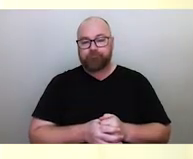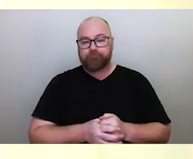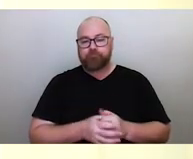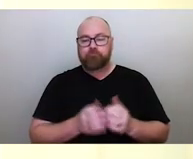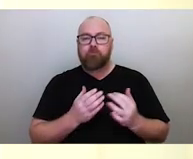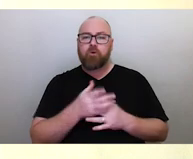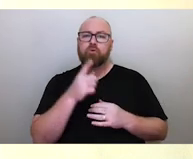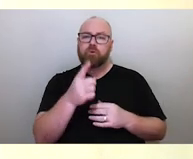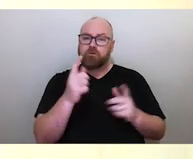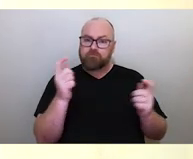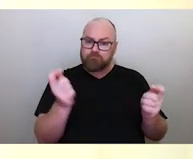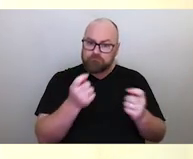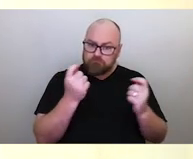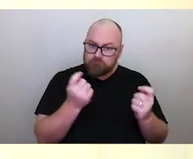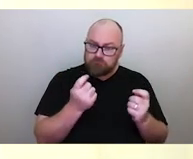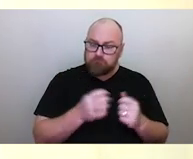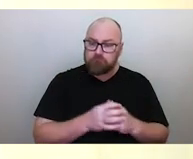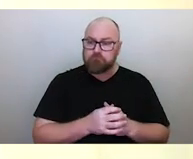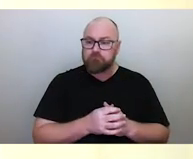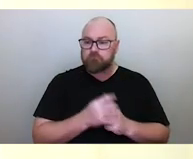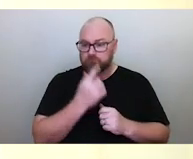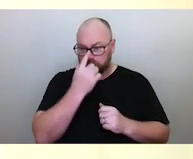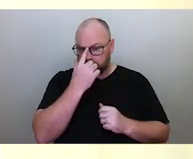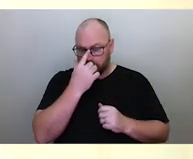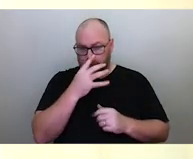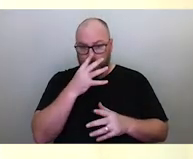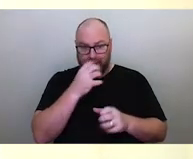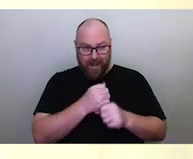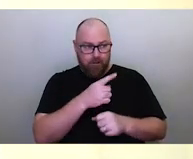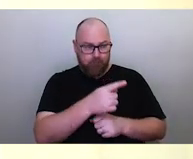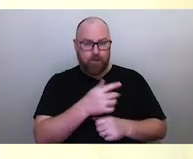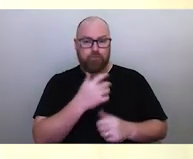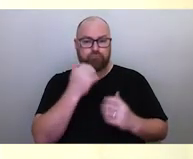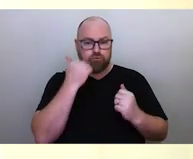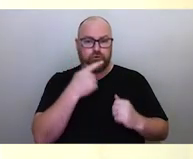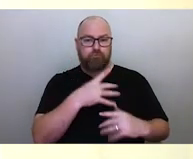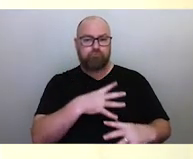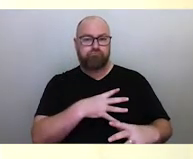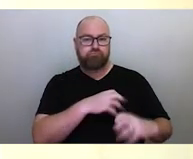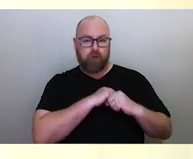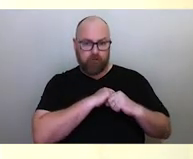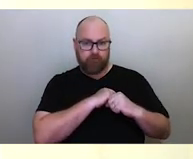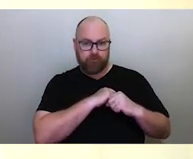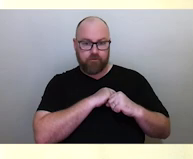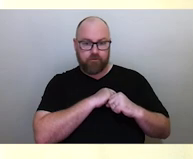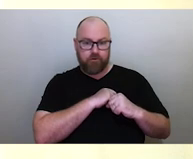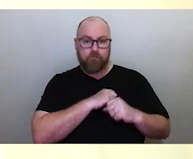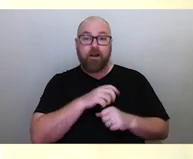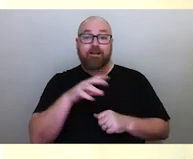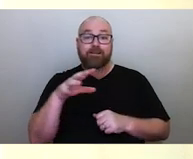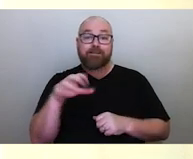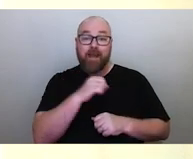it is believed that the person must prove their bravery by taking the skull of an enemy on a different island.